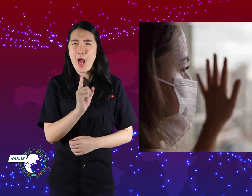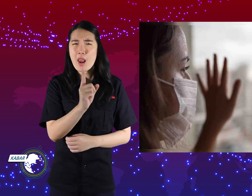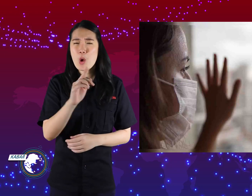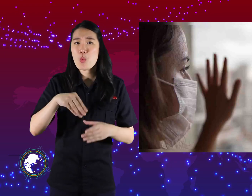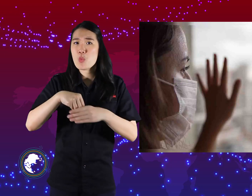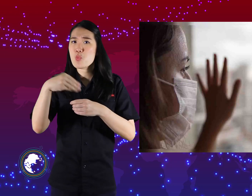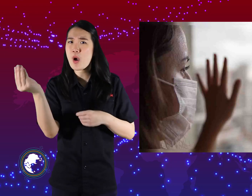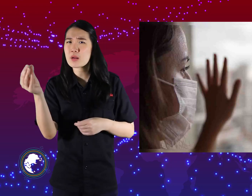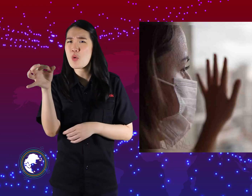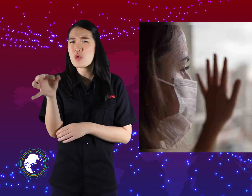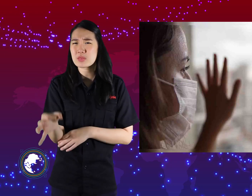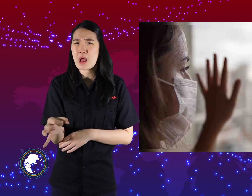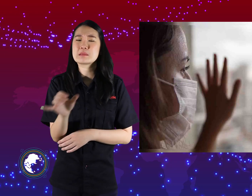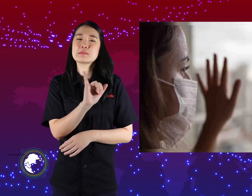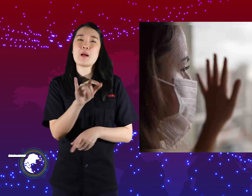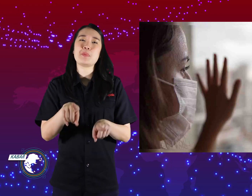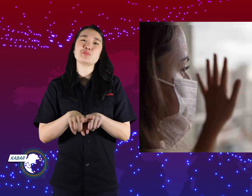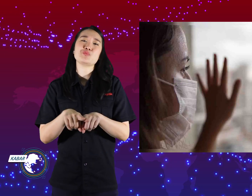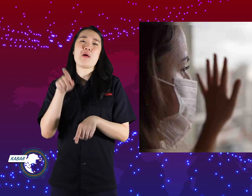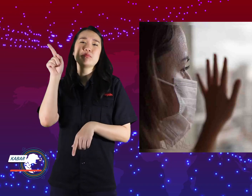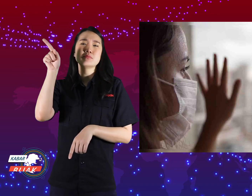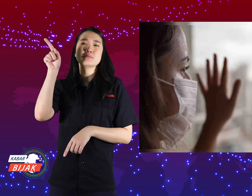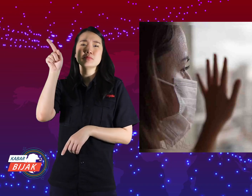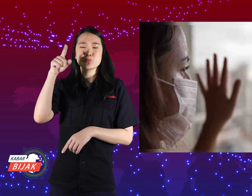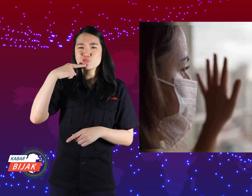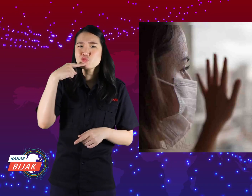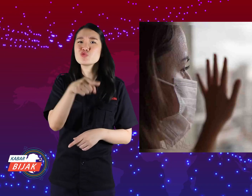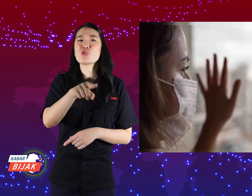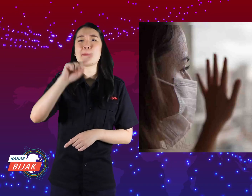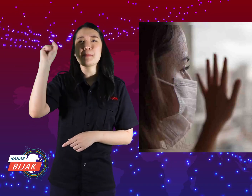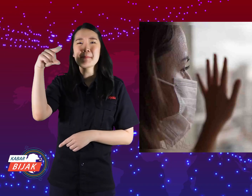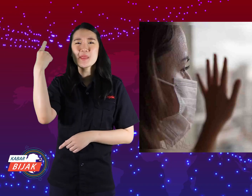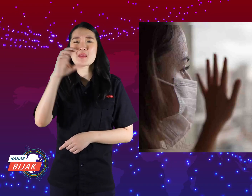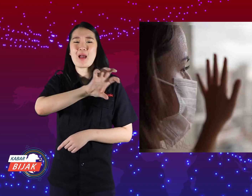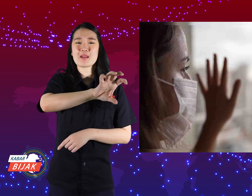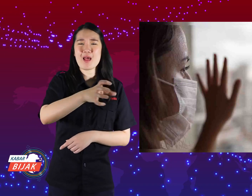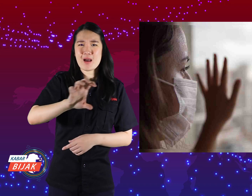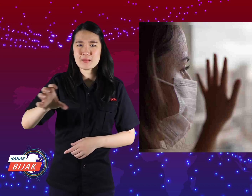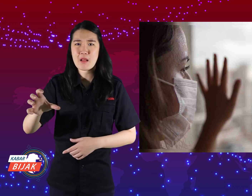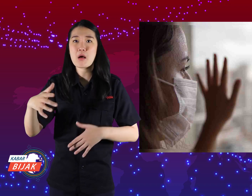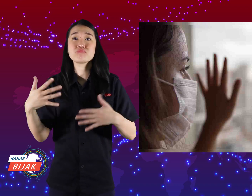The ones outside the city are the same ordered by the local government.